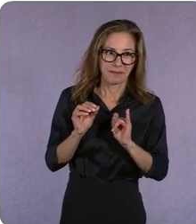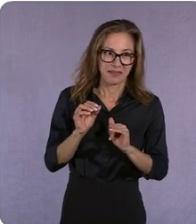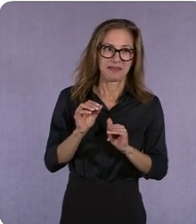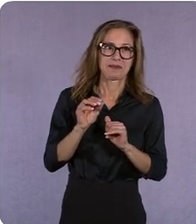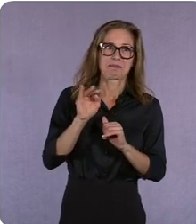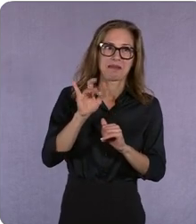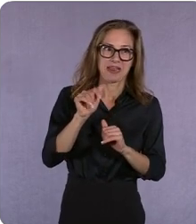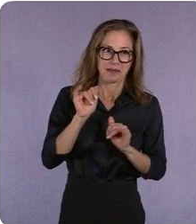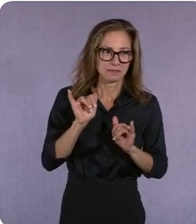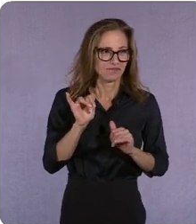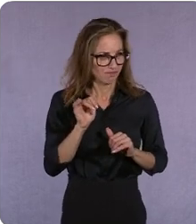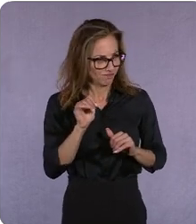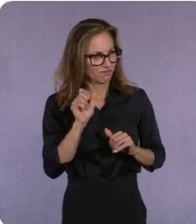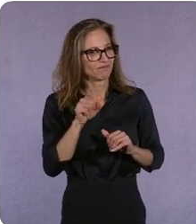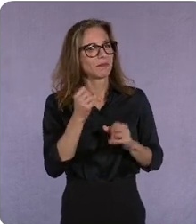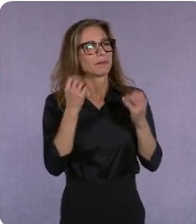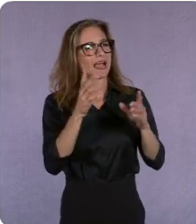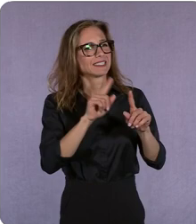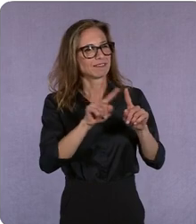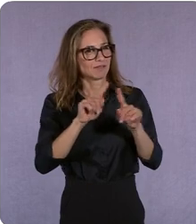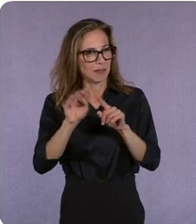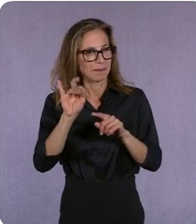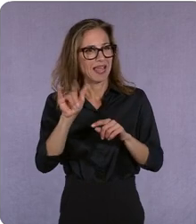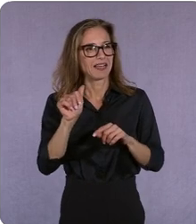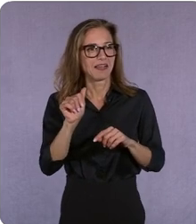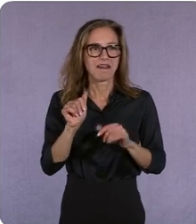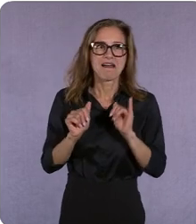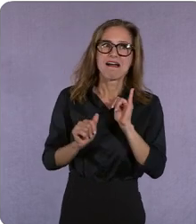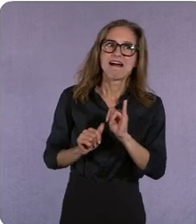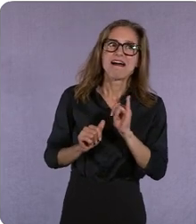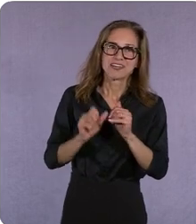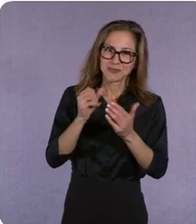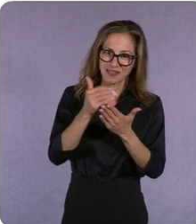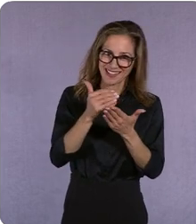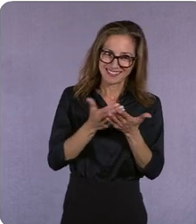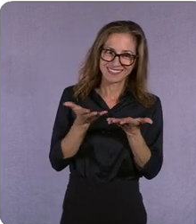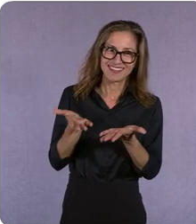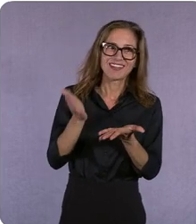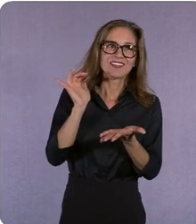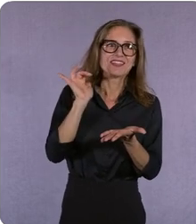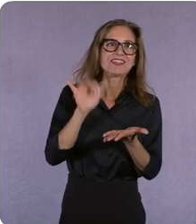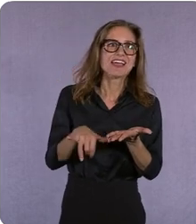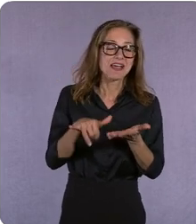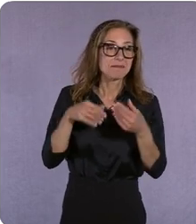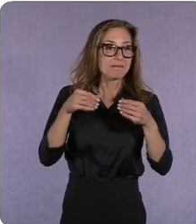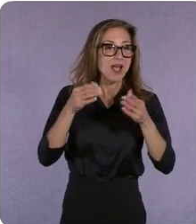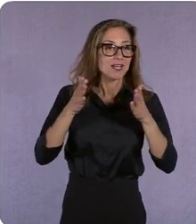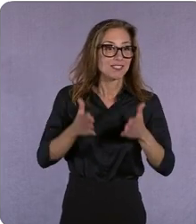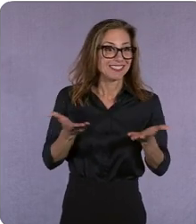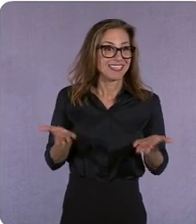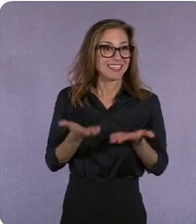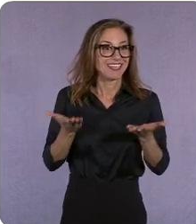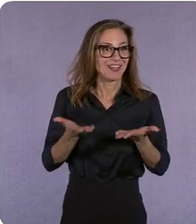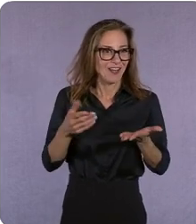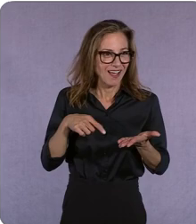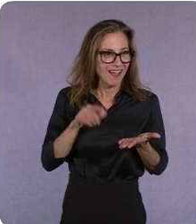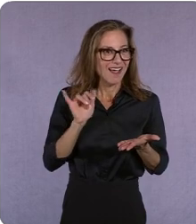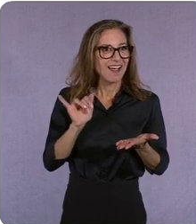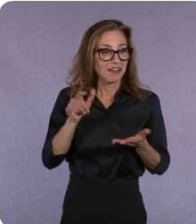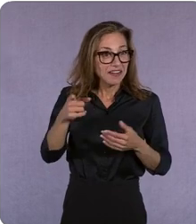and so uh i think there's some lessons there i think for marketers in the room that you've got to think holistically about distribution everywhere the fact that you are